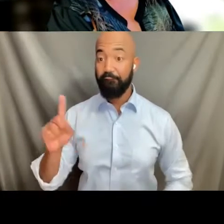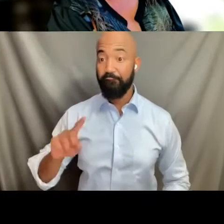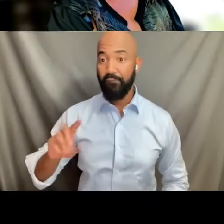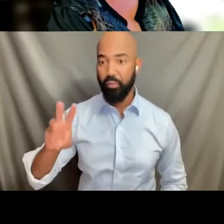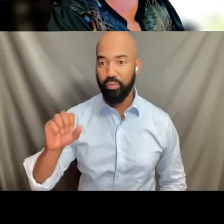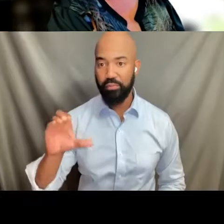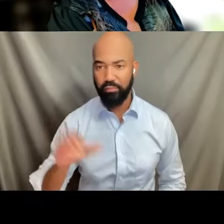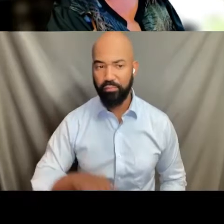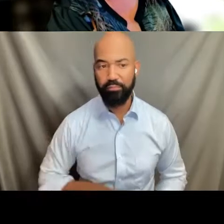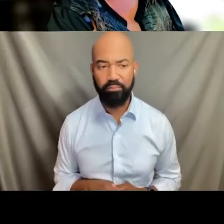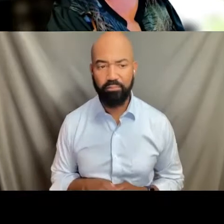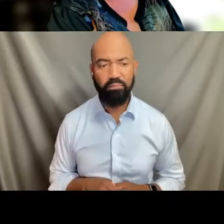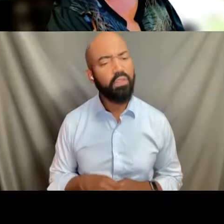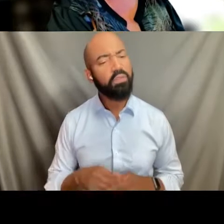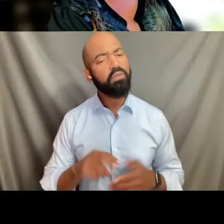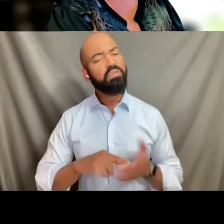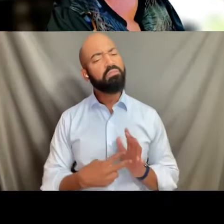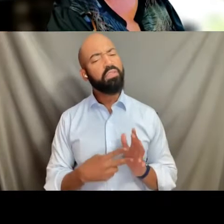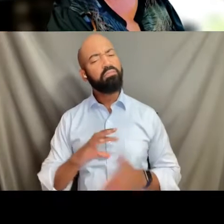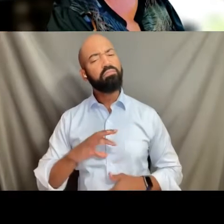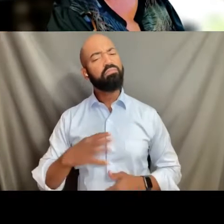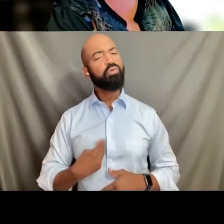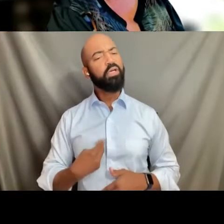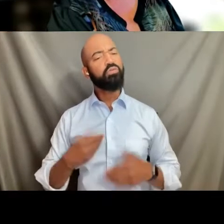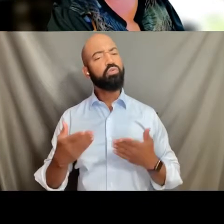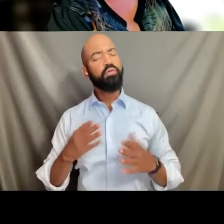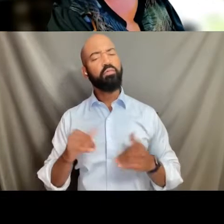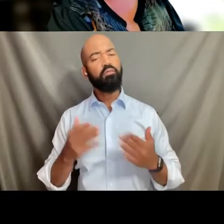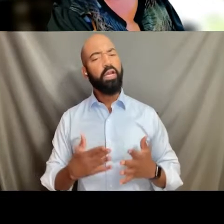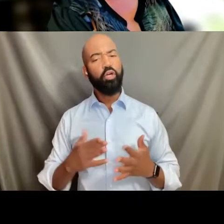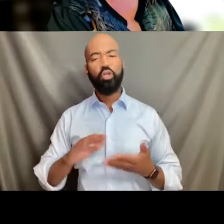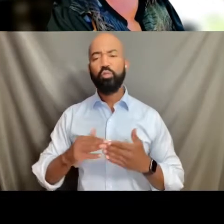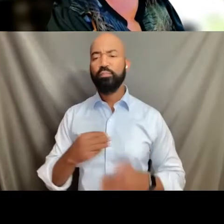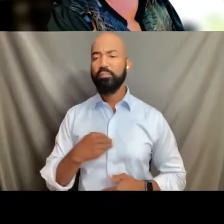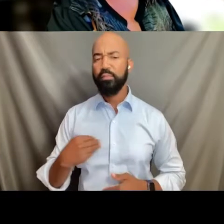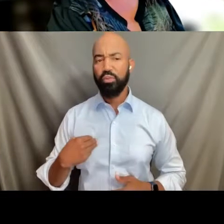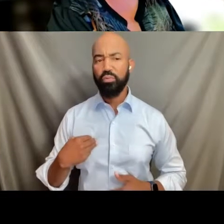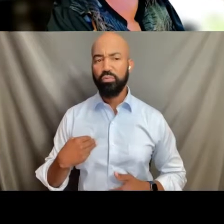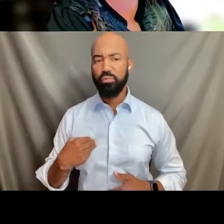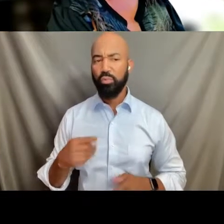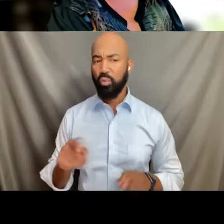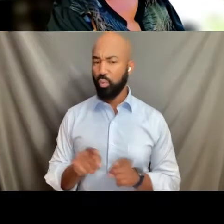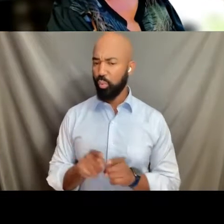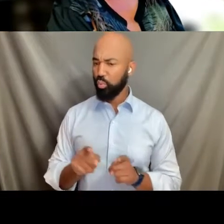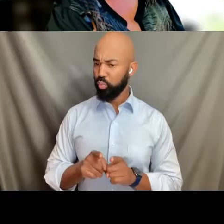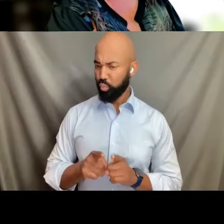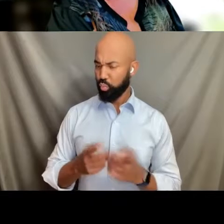the terms of trans service provider and community member? And we say everyone.